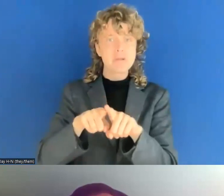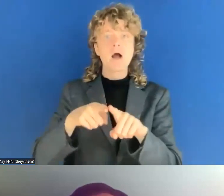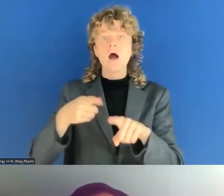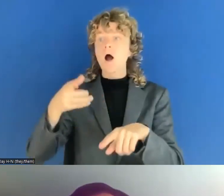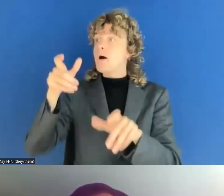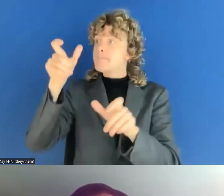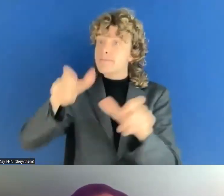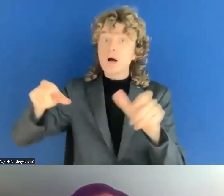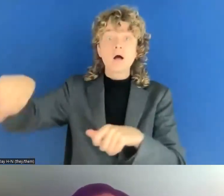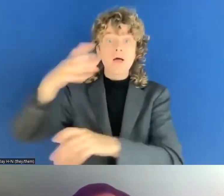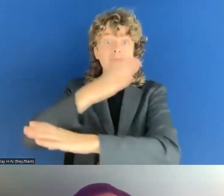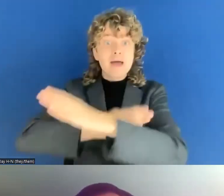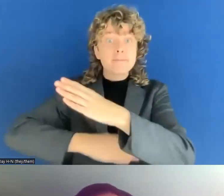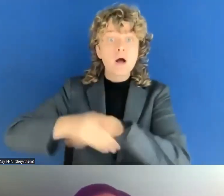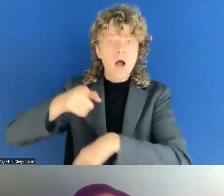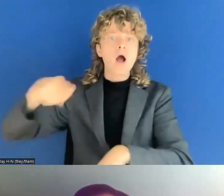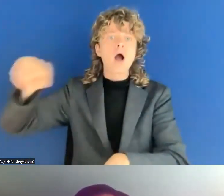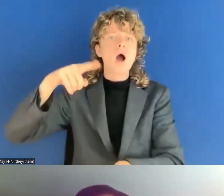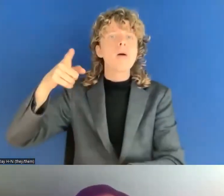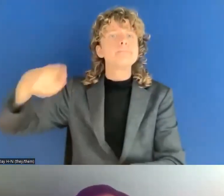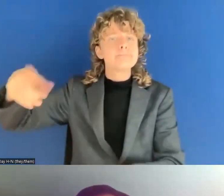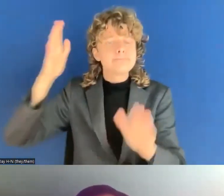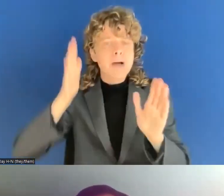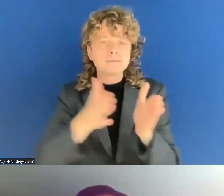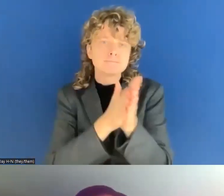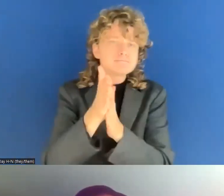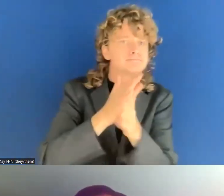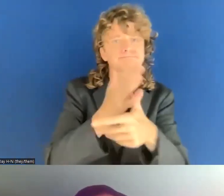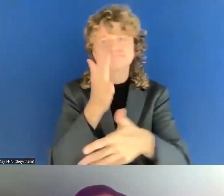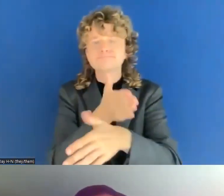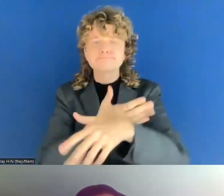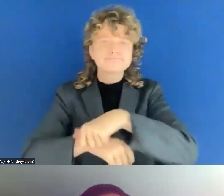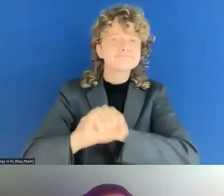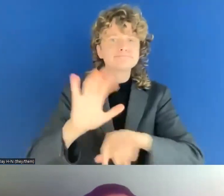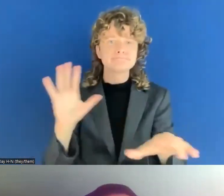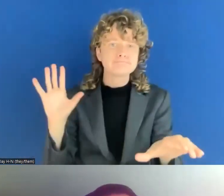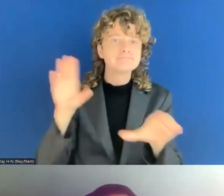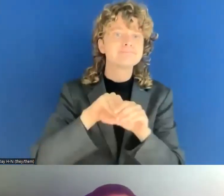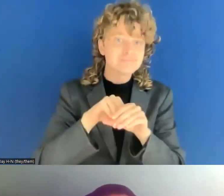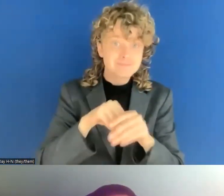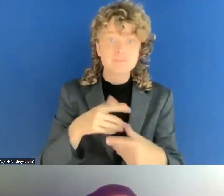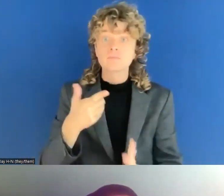or with the work that is being done with both public and private sector. So we have some